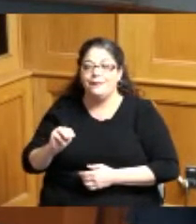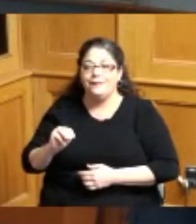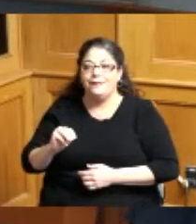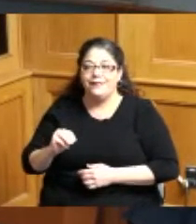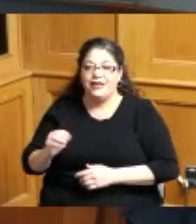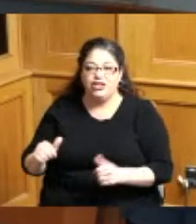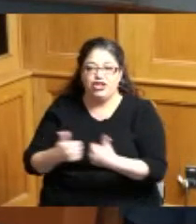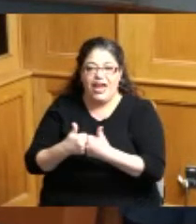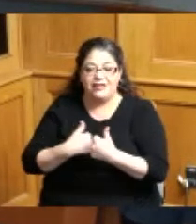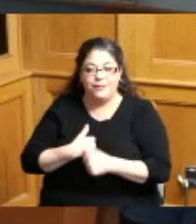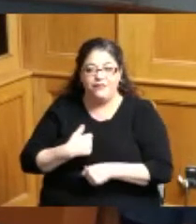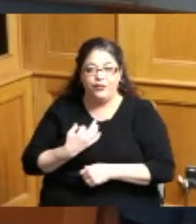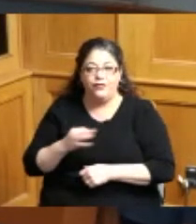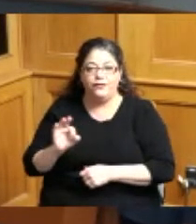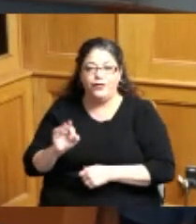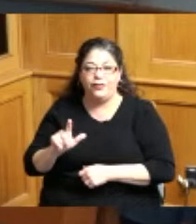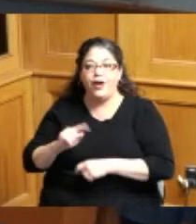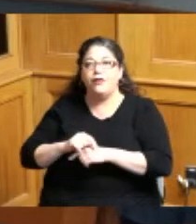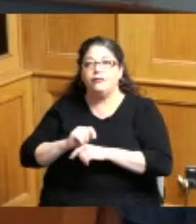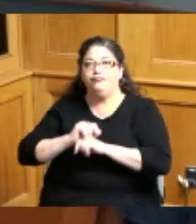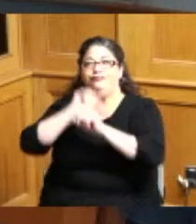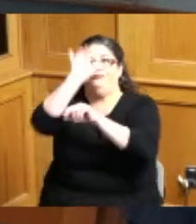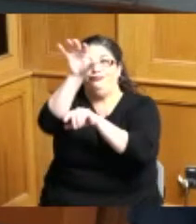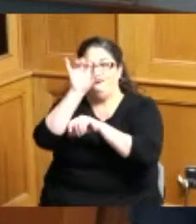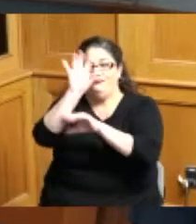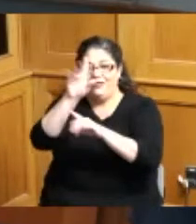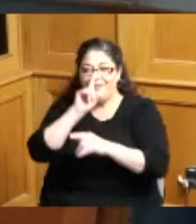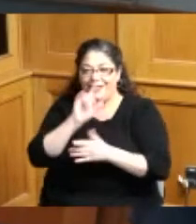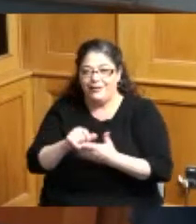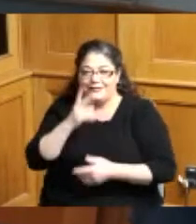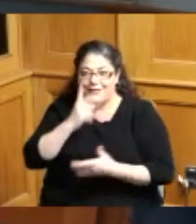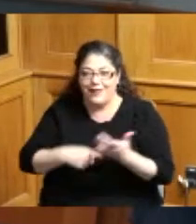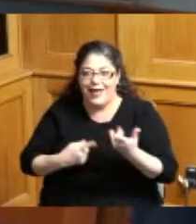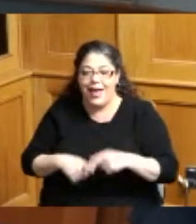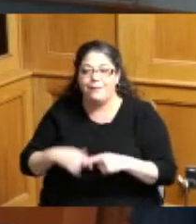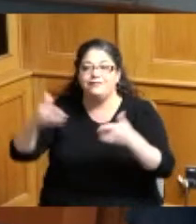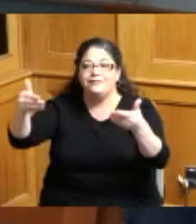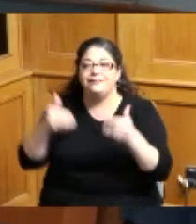ready so y'all help me next we're going to bring in the state champs for sale marrying